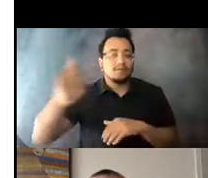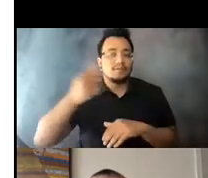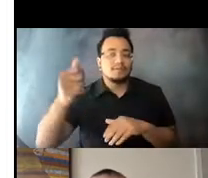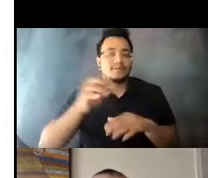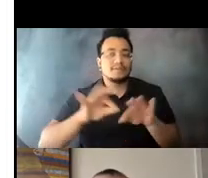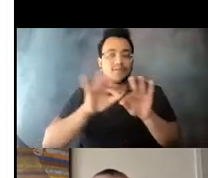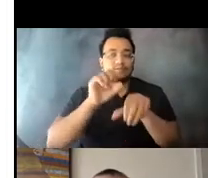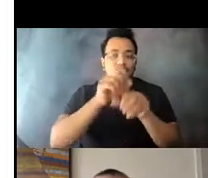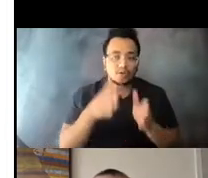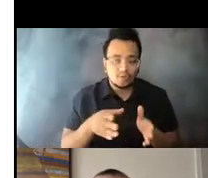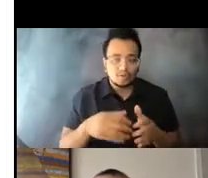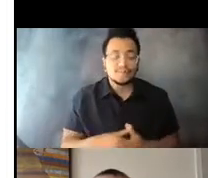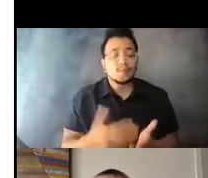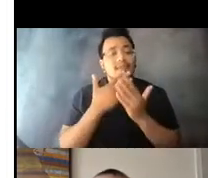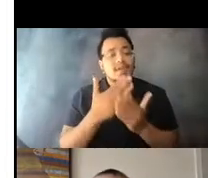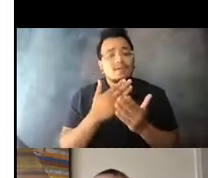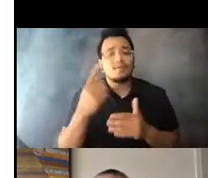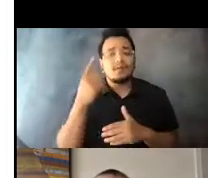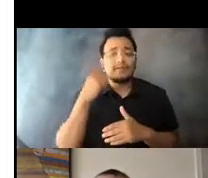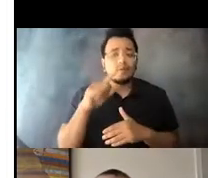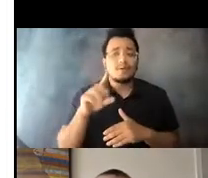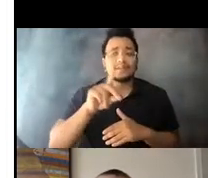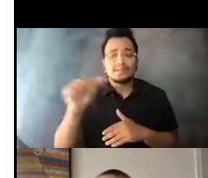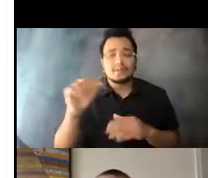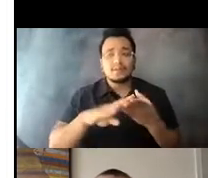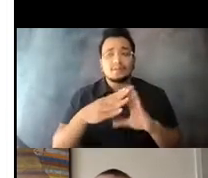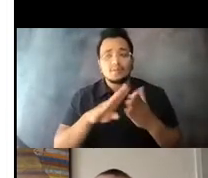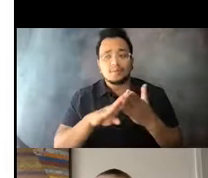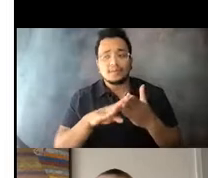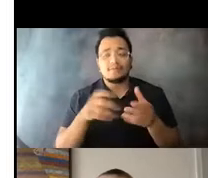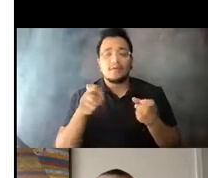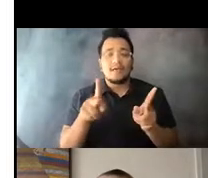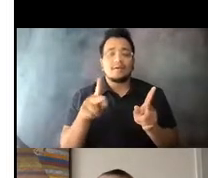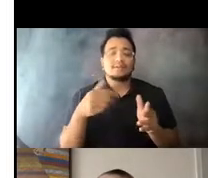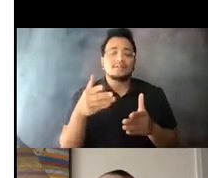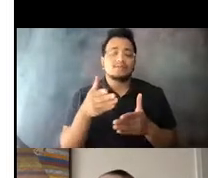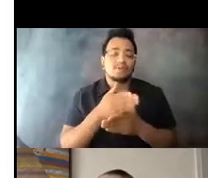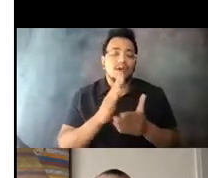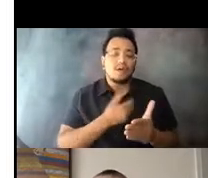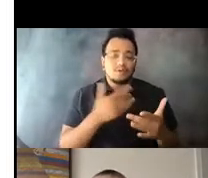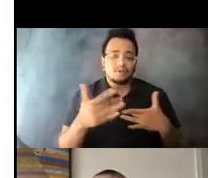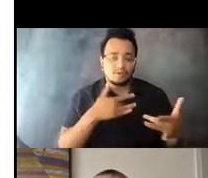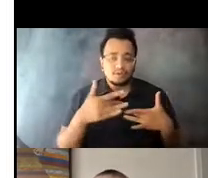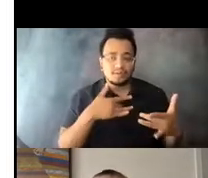regarding rear-door boarding policies that ensured 15:07:39 access for riders that required a ramp through the front door and for listening